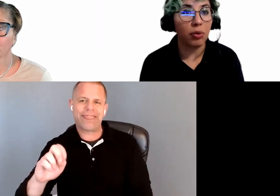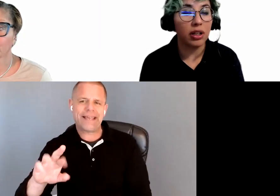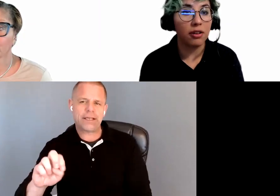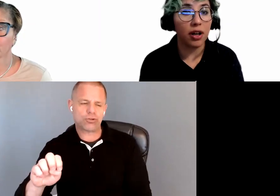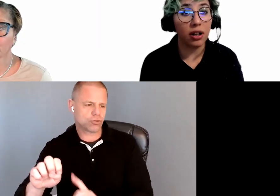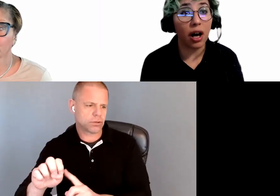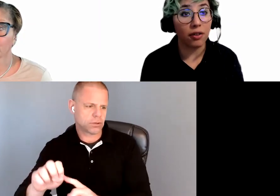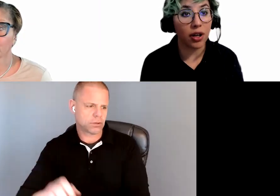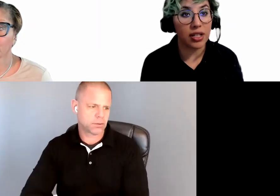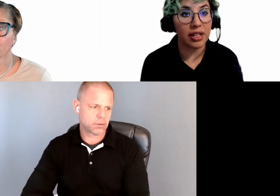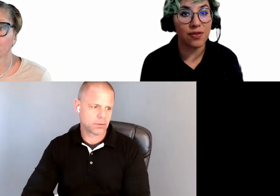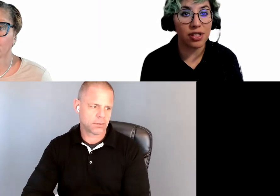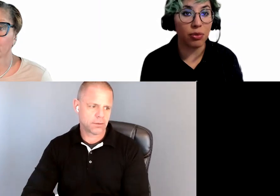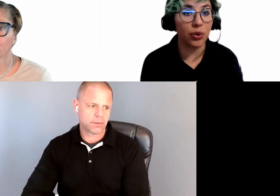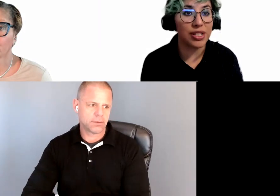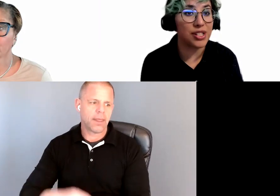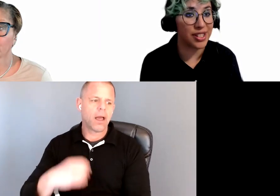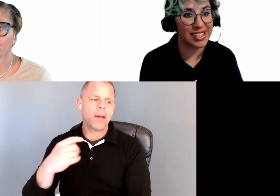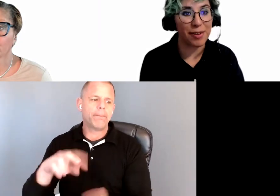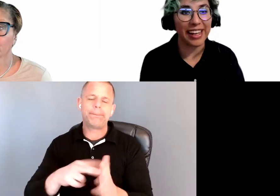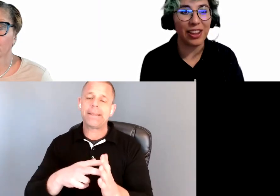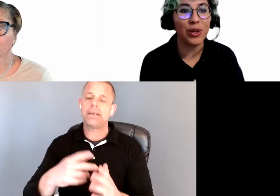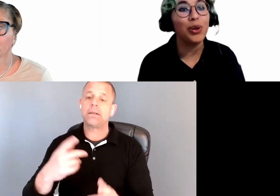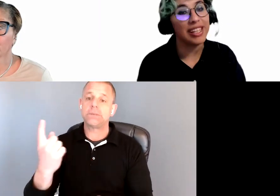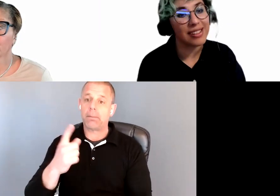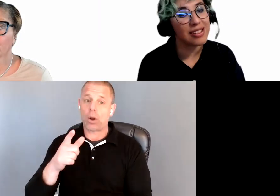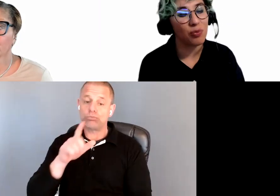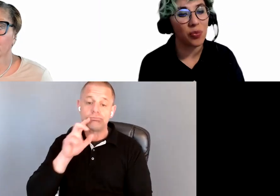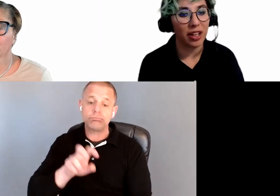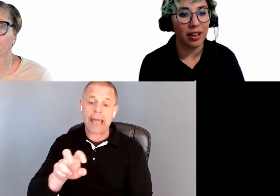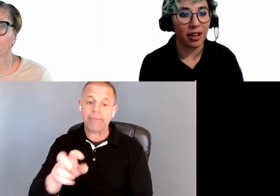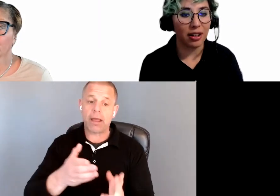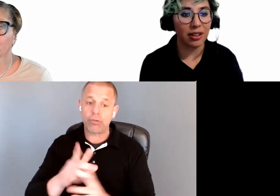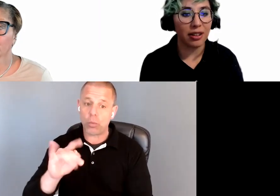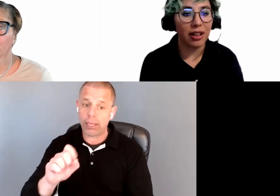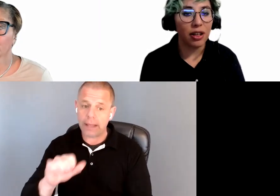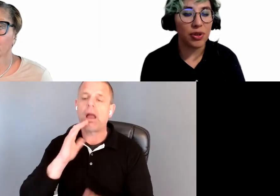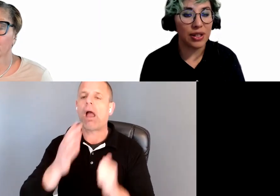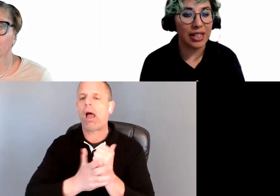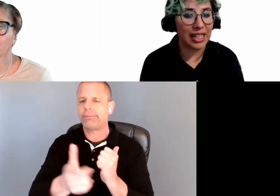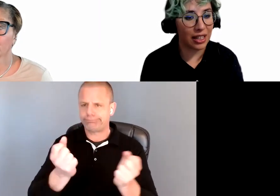will give a lot of context for someone who is just navigating through links. The most unique